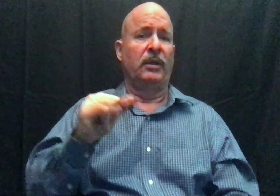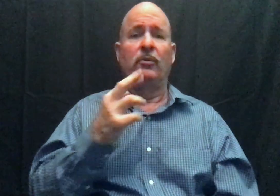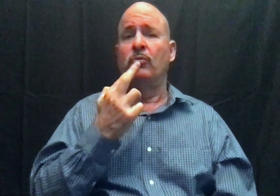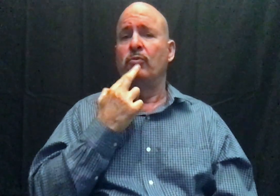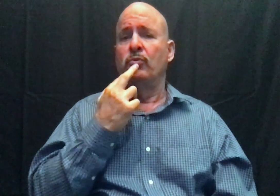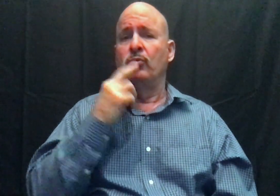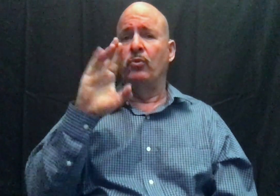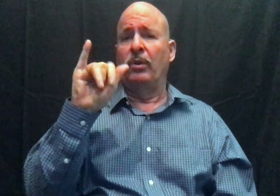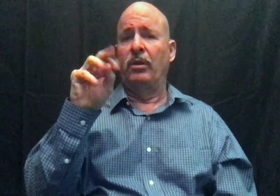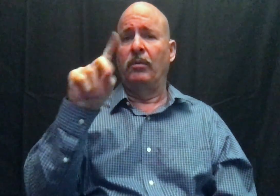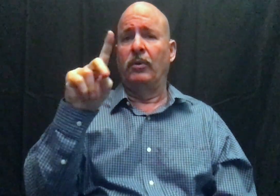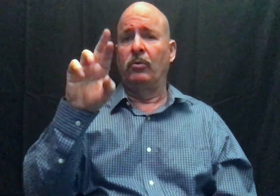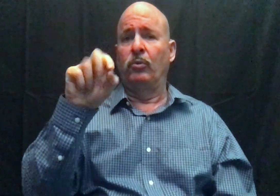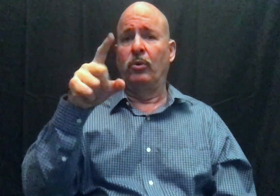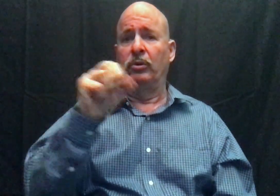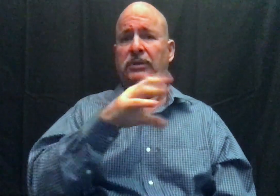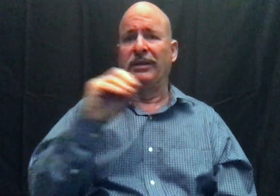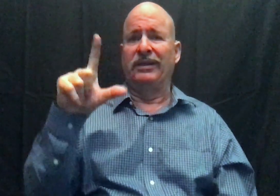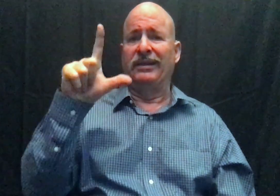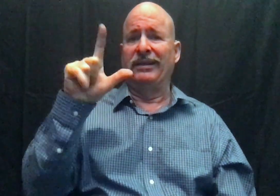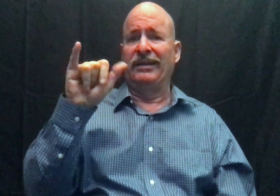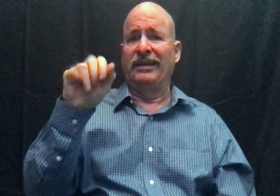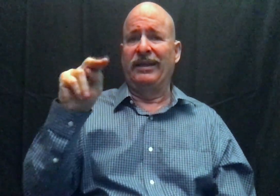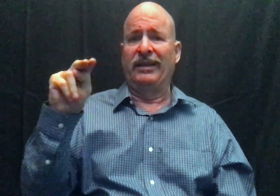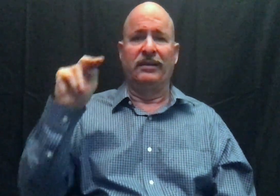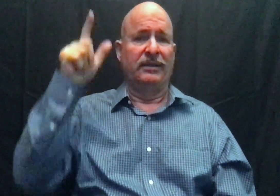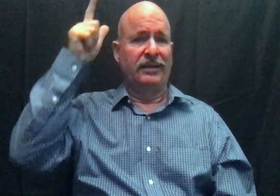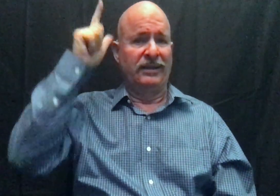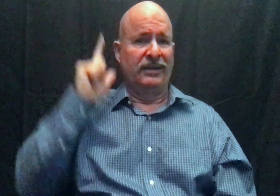Raymond Rodgers Liann Osbourne